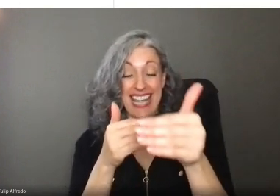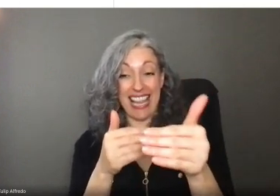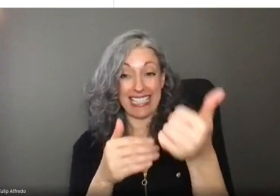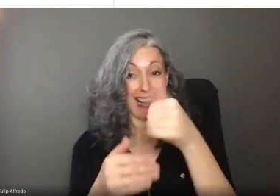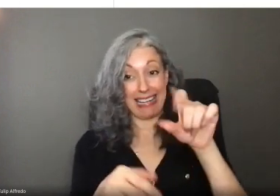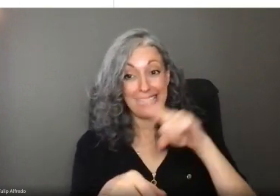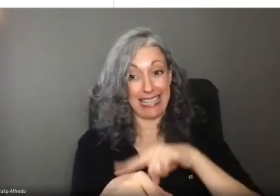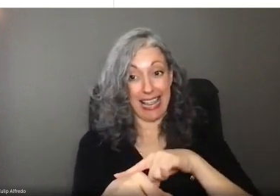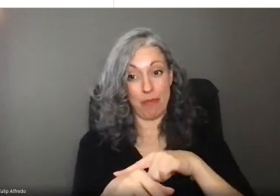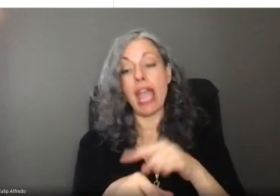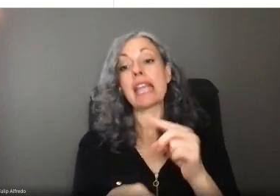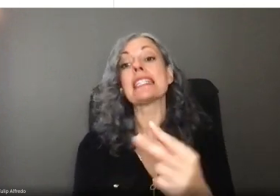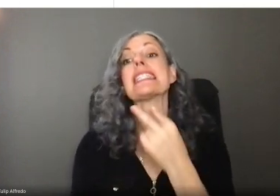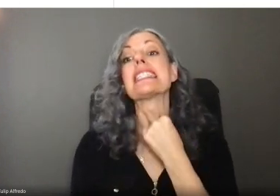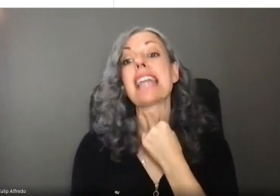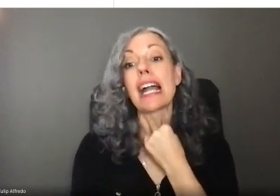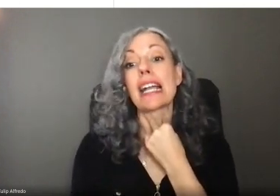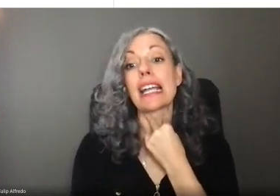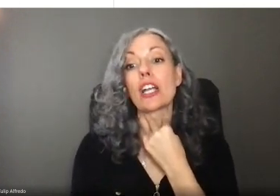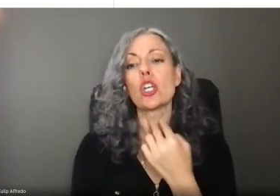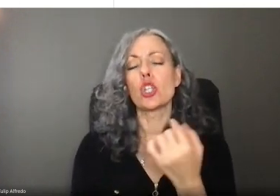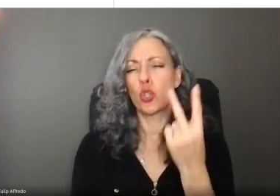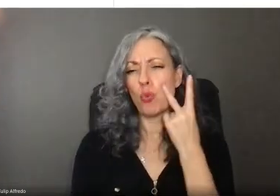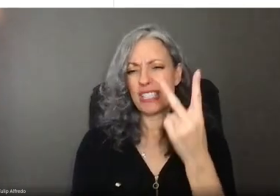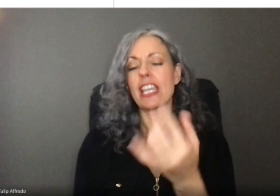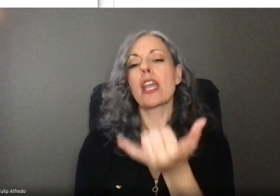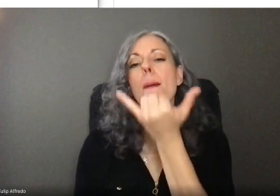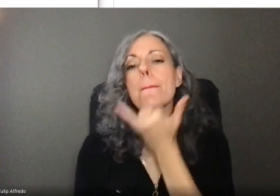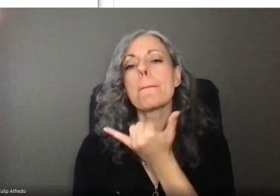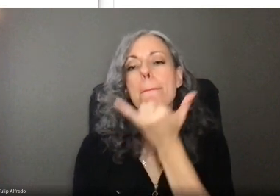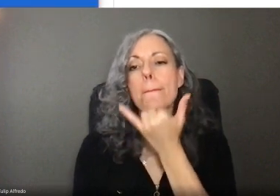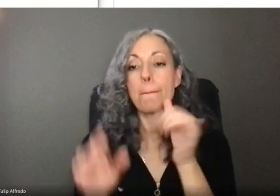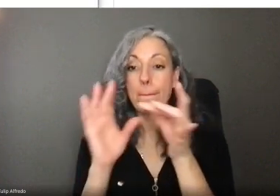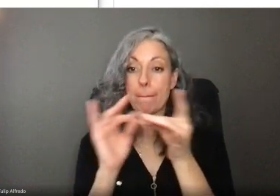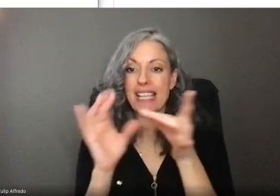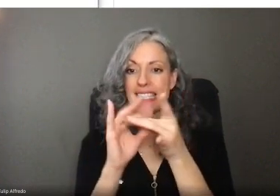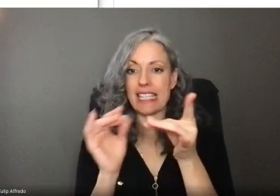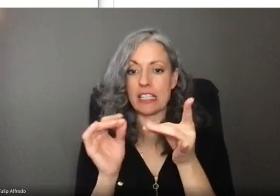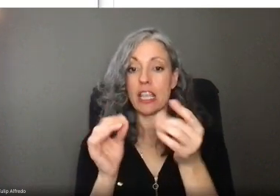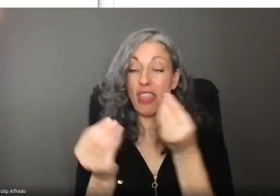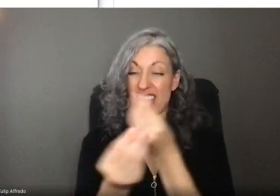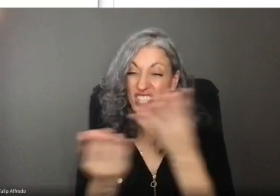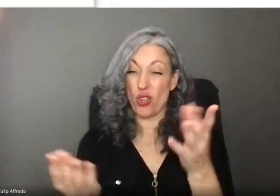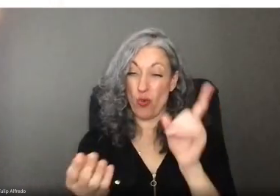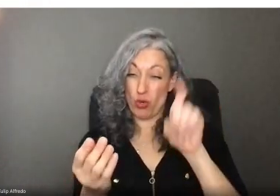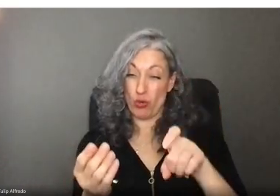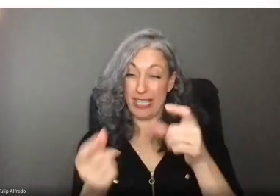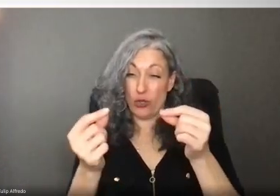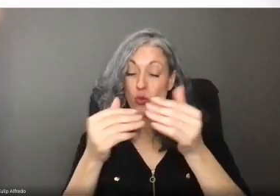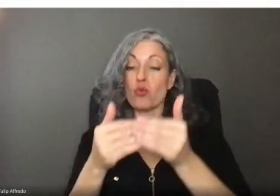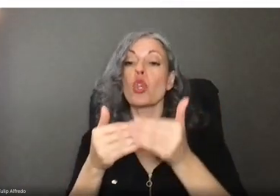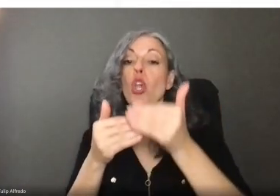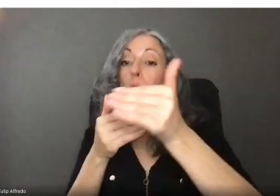and Frances Online doesn't move to the next screen, you'll see this pop up error message which will let you know what you need to complete so you can move forward.